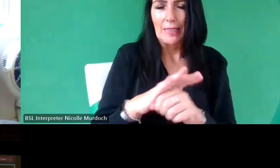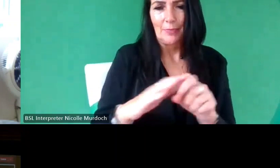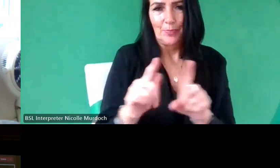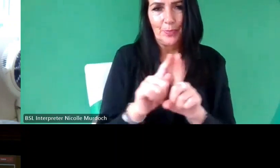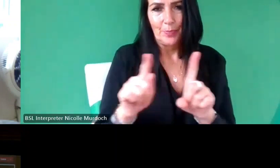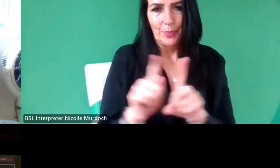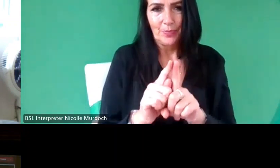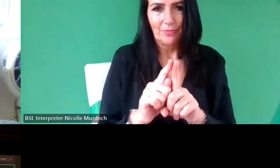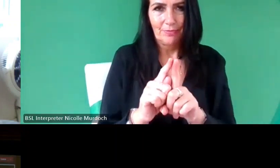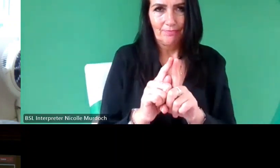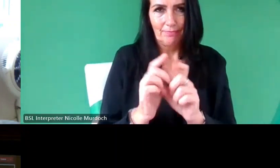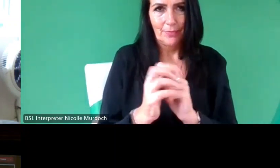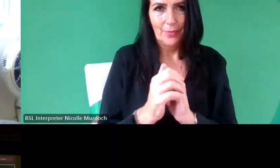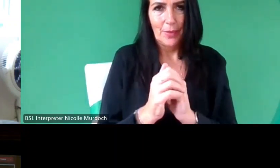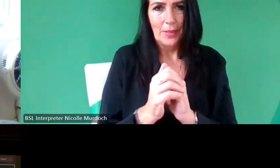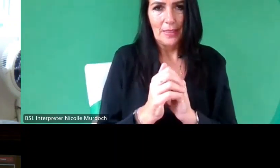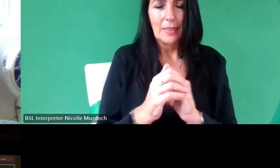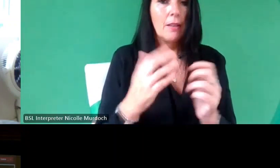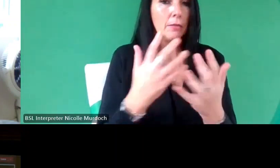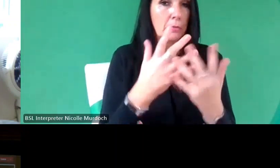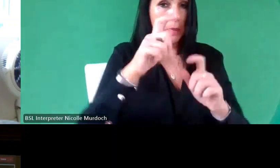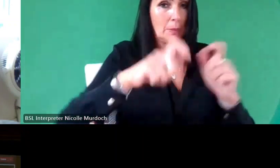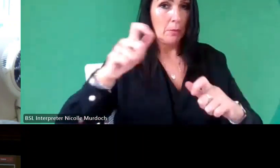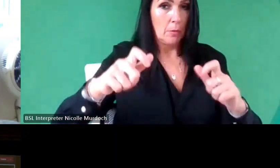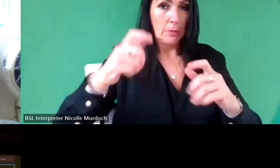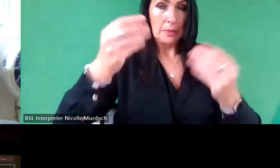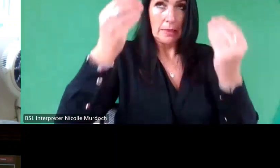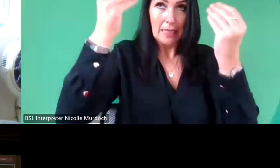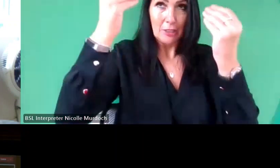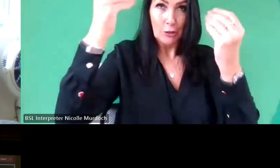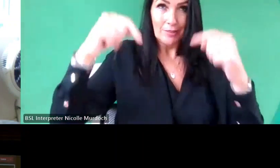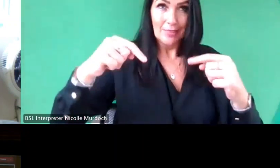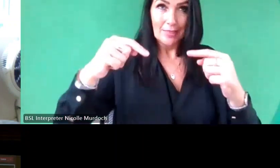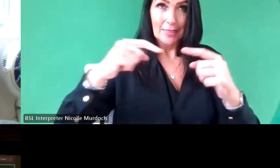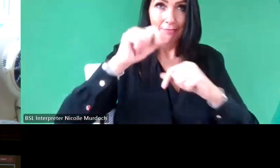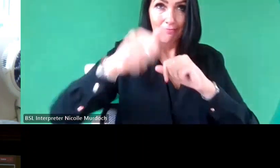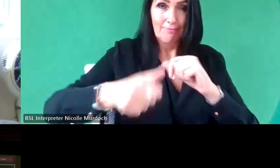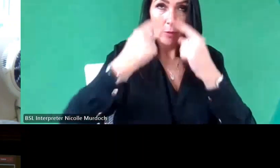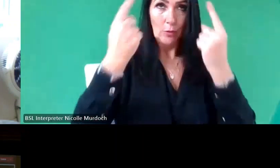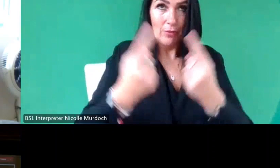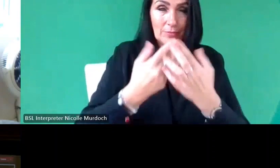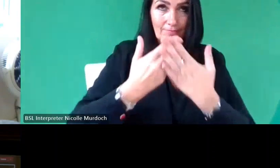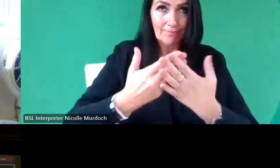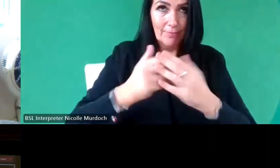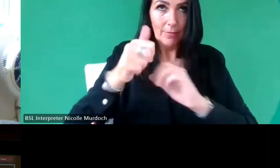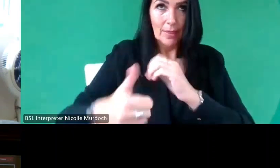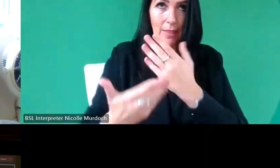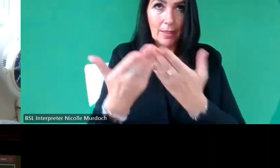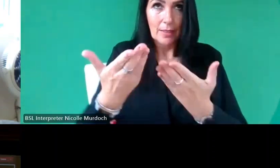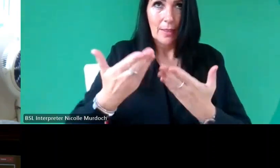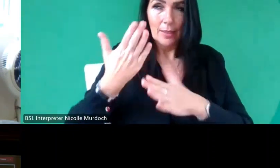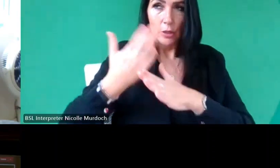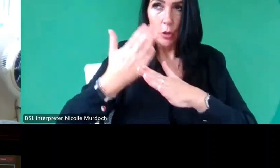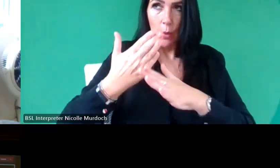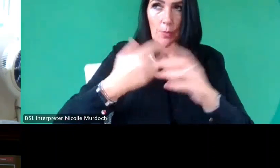a lot of um people being educated and that can cause um a sort of a division that that doesn't